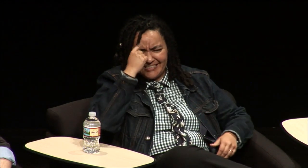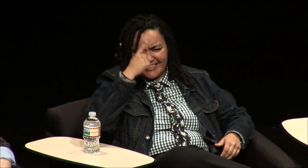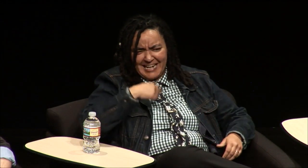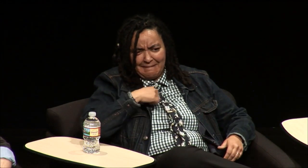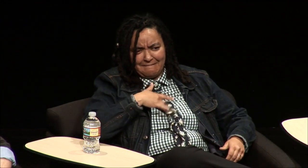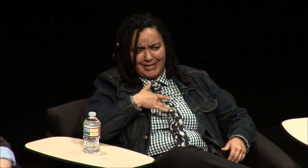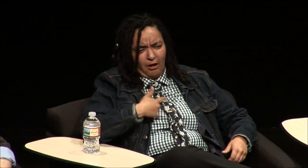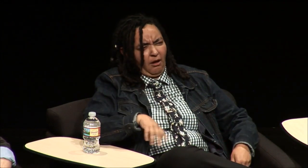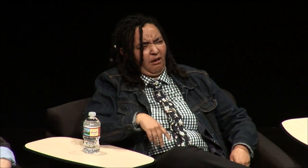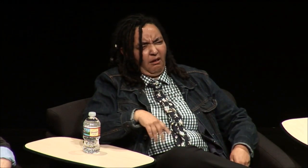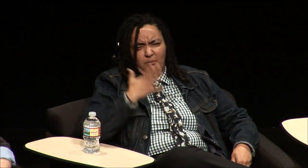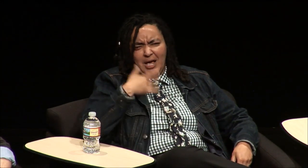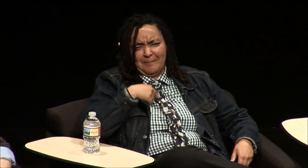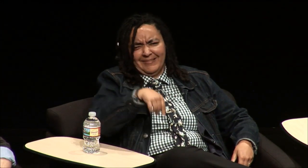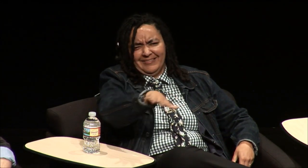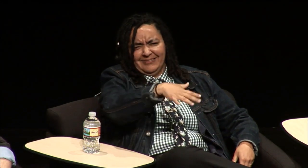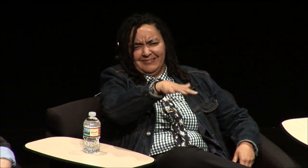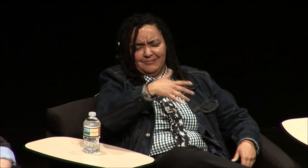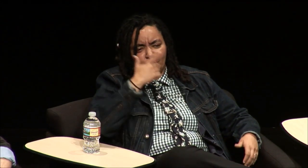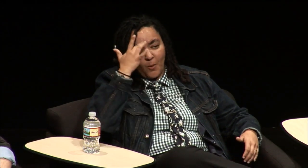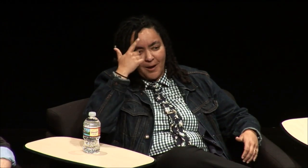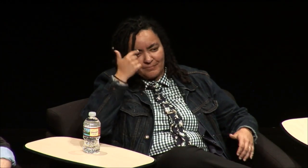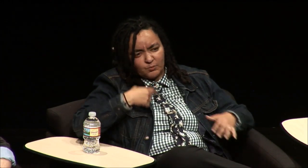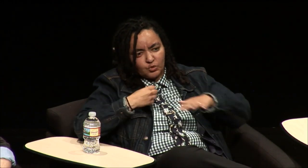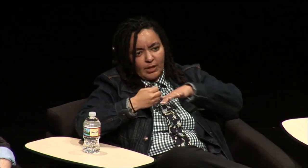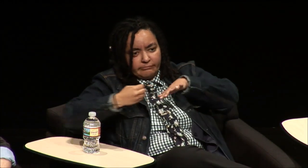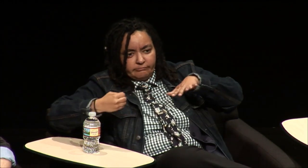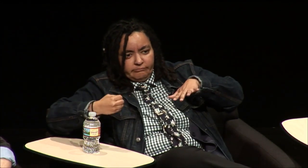physical disabilities or who were blind and it felt so different to me I didn't